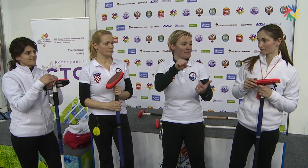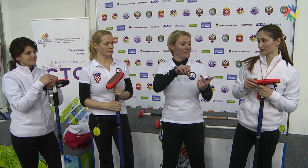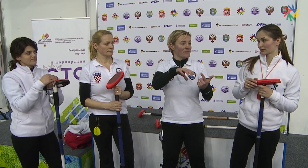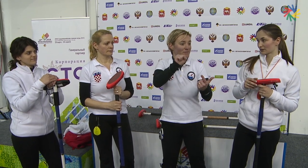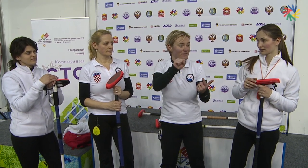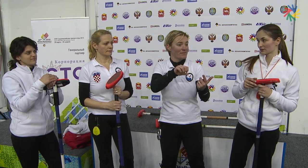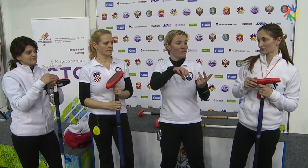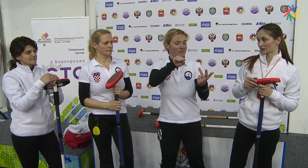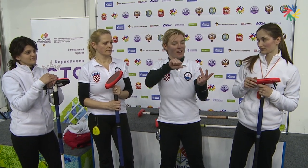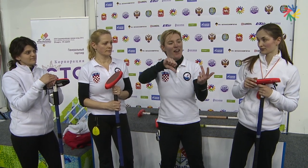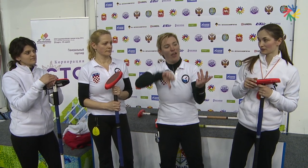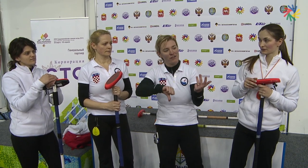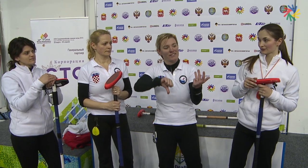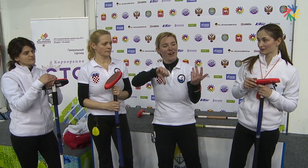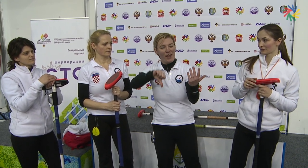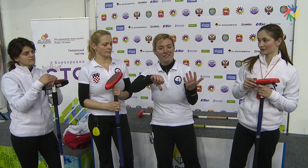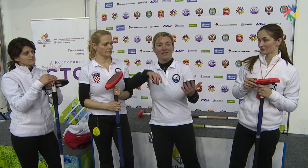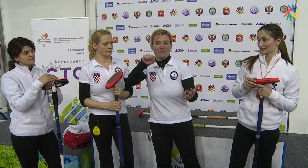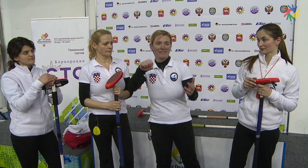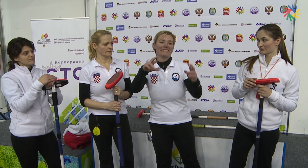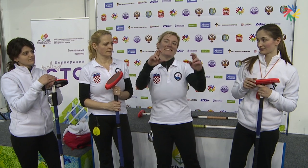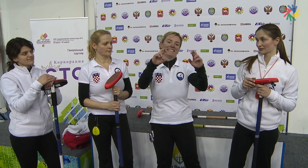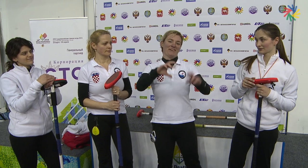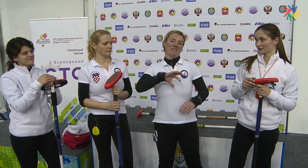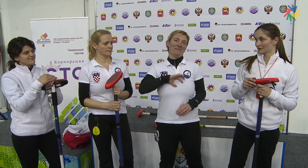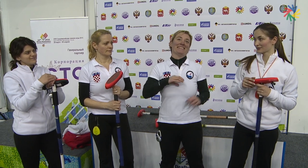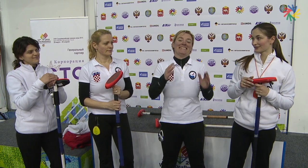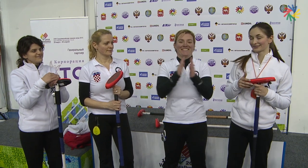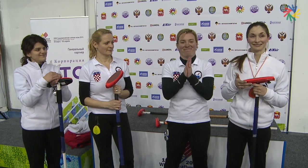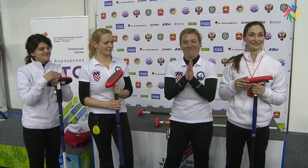We have won several rounds and lost some. We hope to get a medal this time.